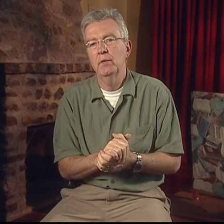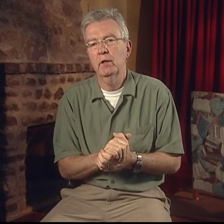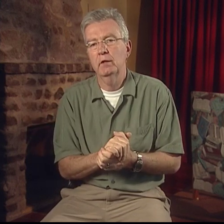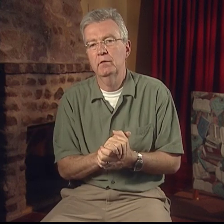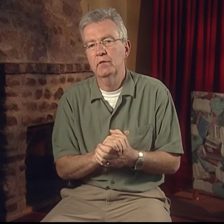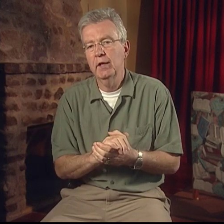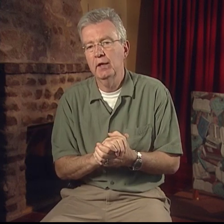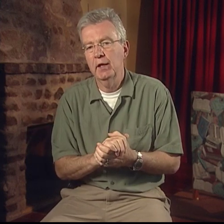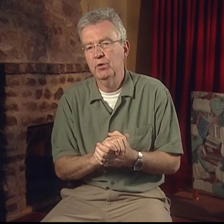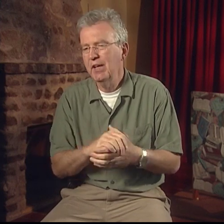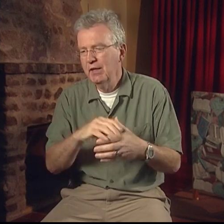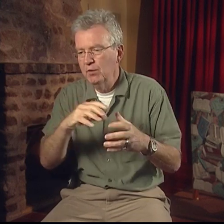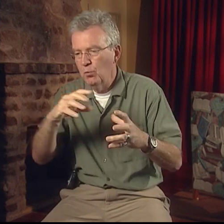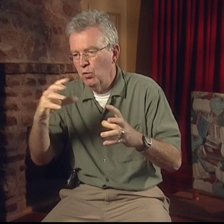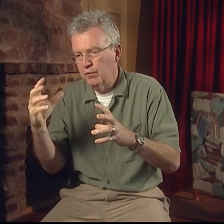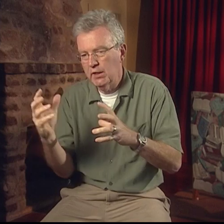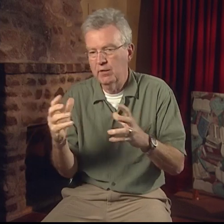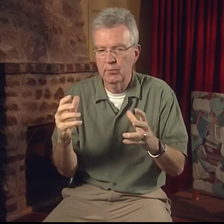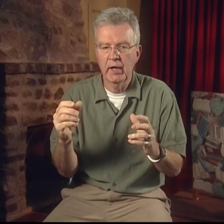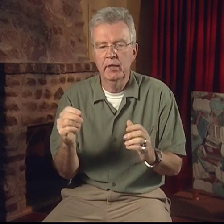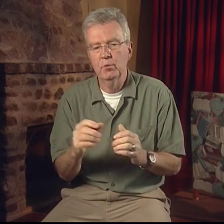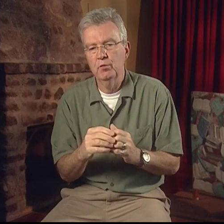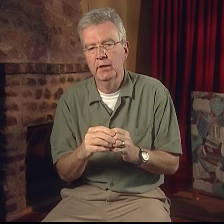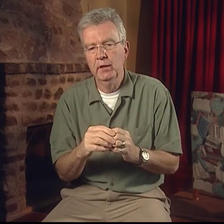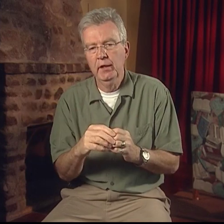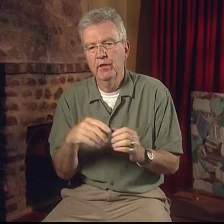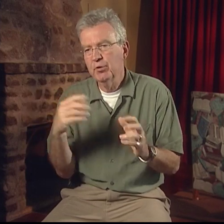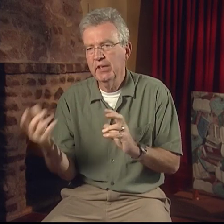with American sign language, and even more of a kind of a body movement,